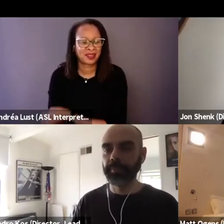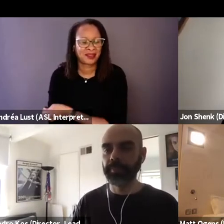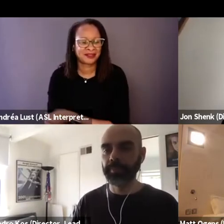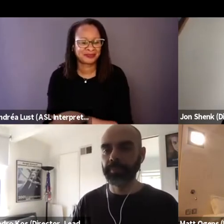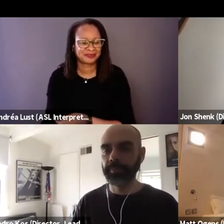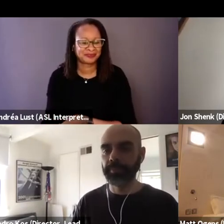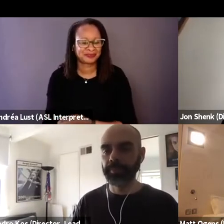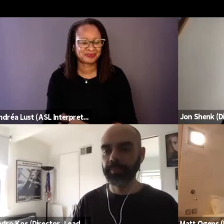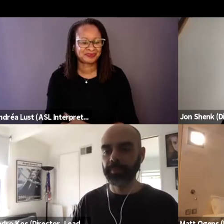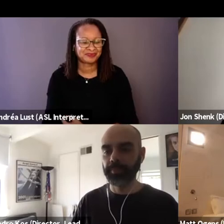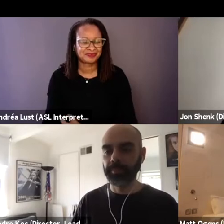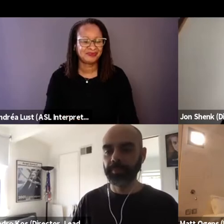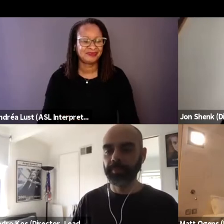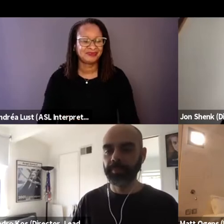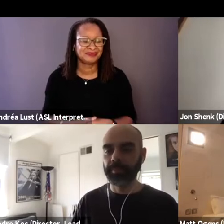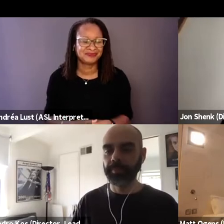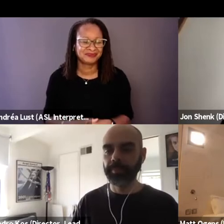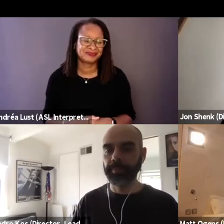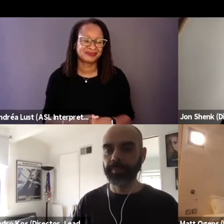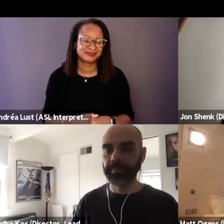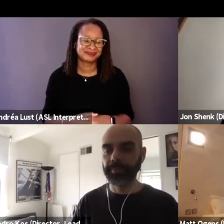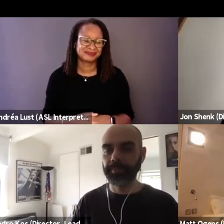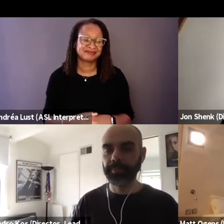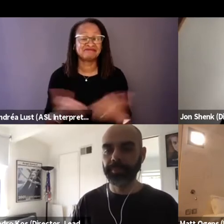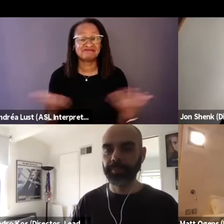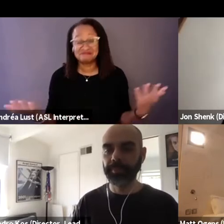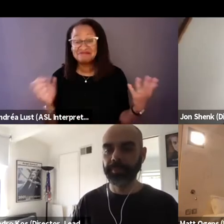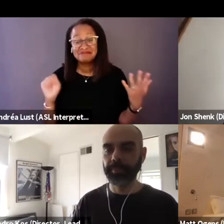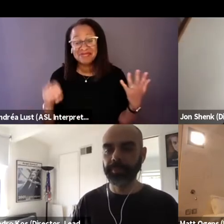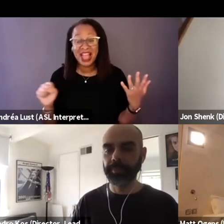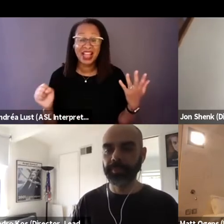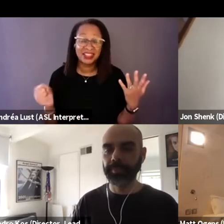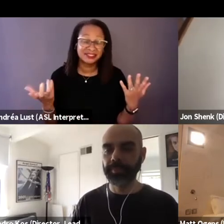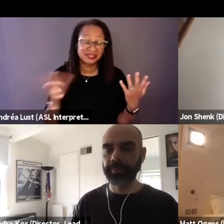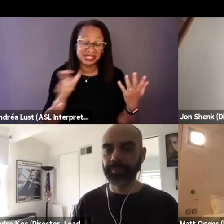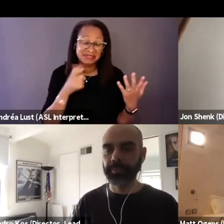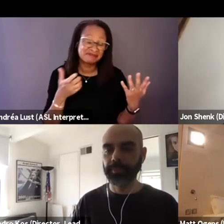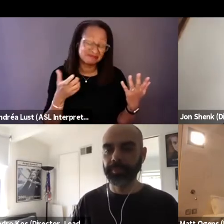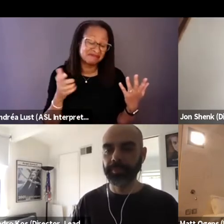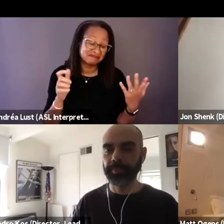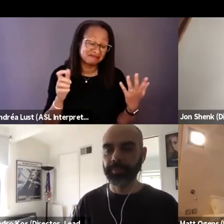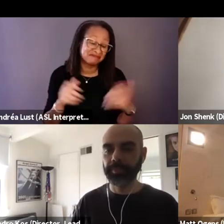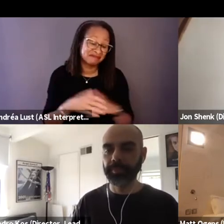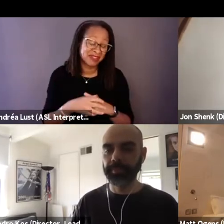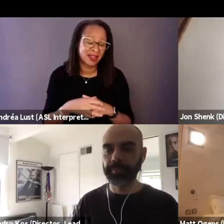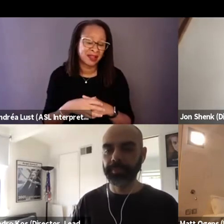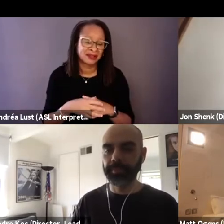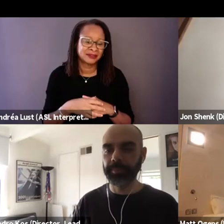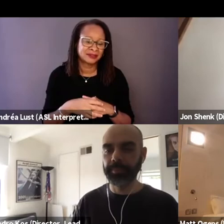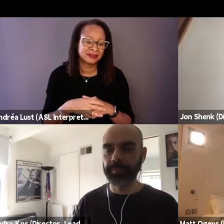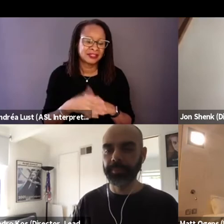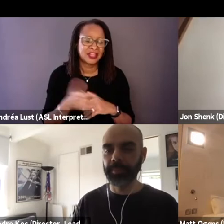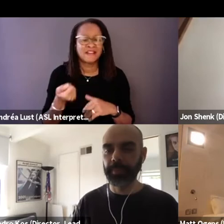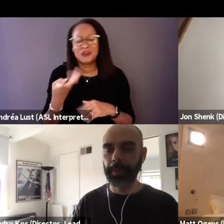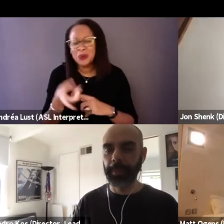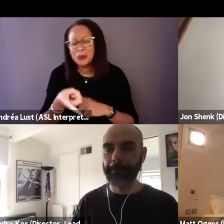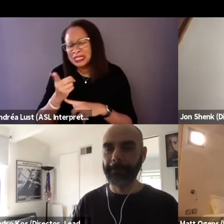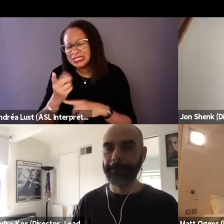Yeah, I mean, it was because it took me a few minutes and